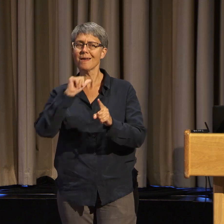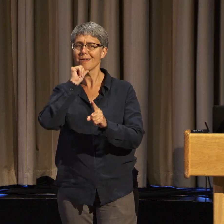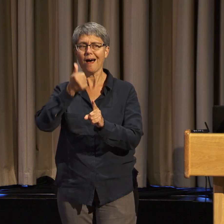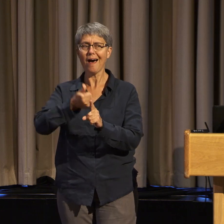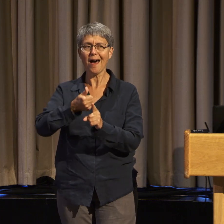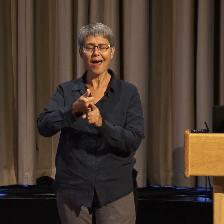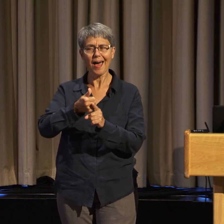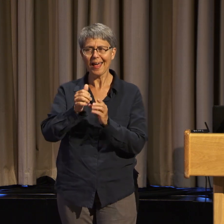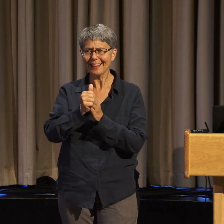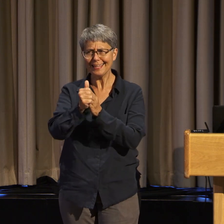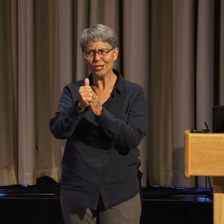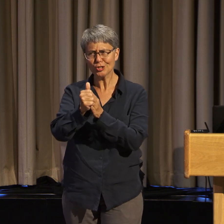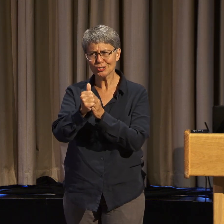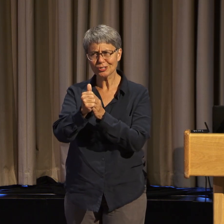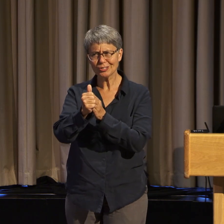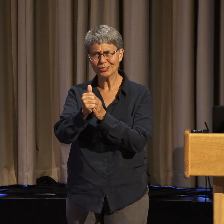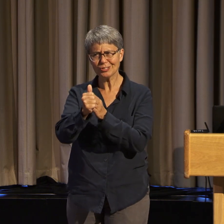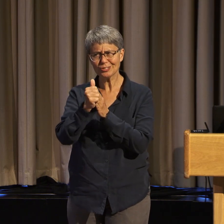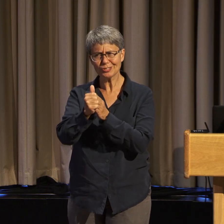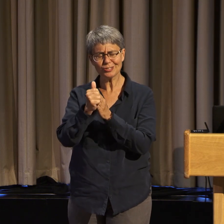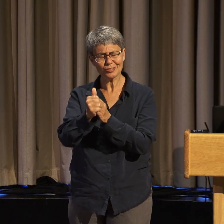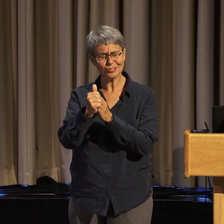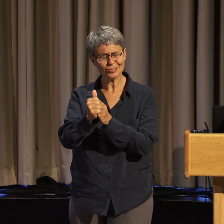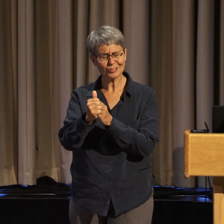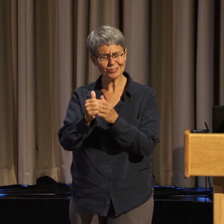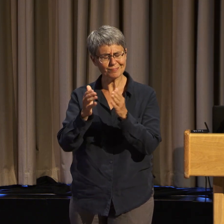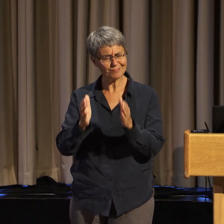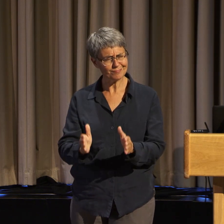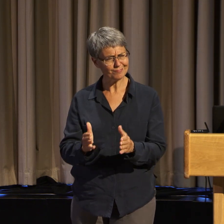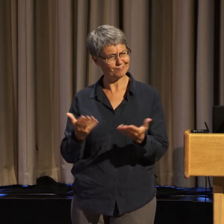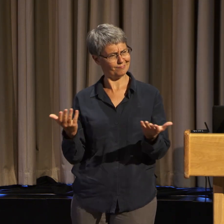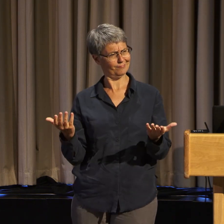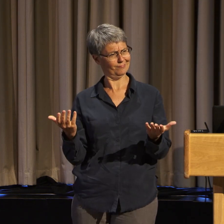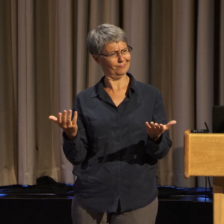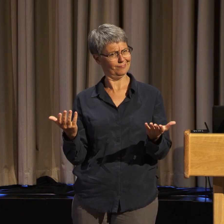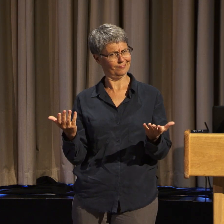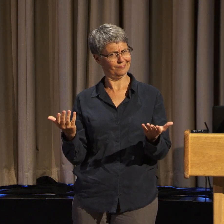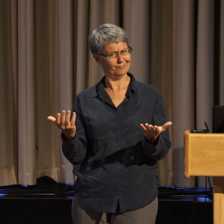And although we have folks in ADAPT who are clearly